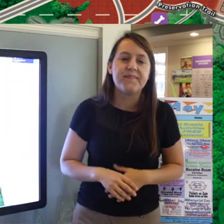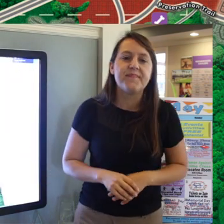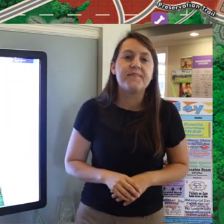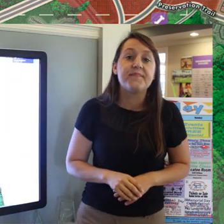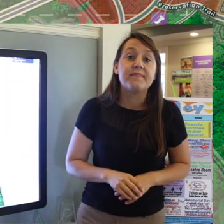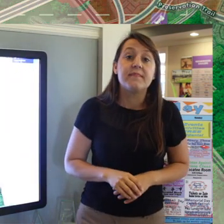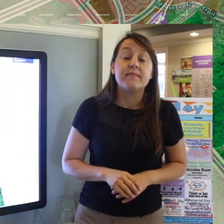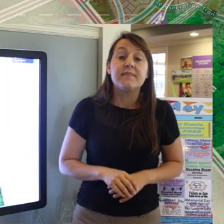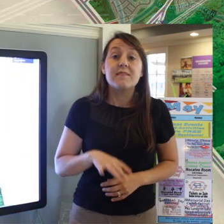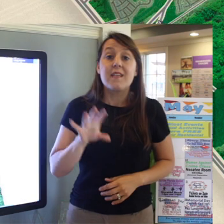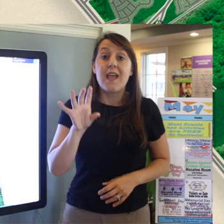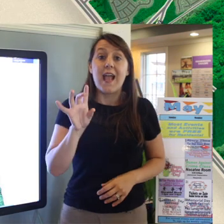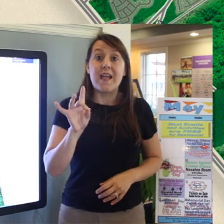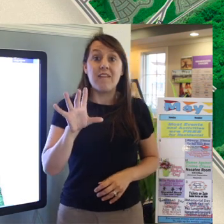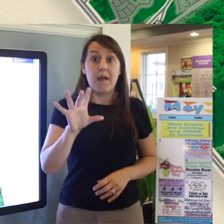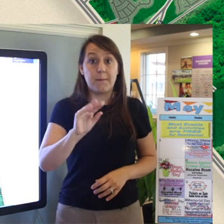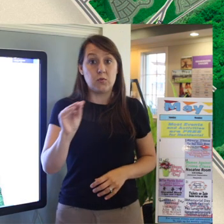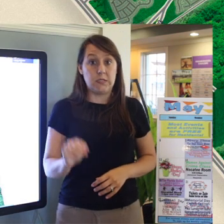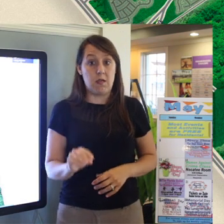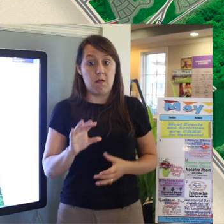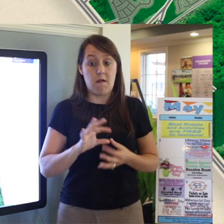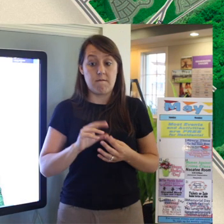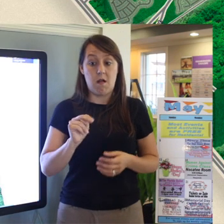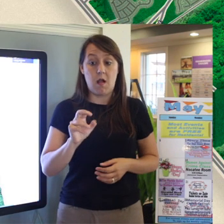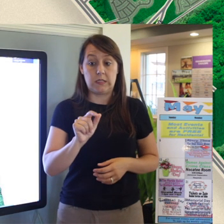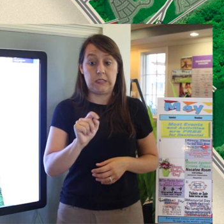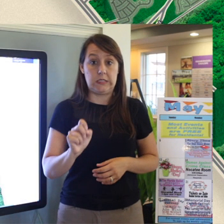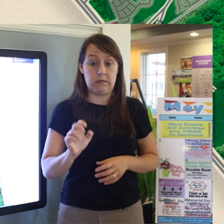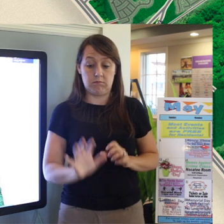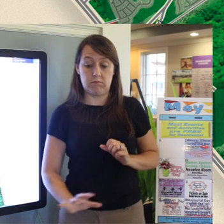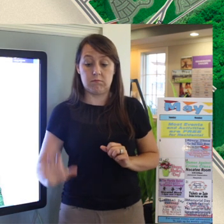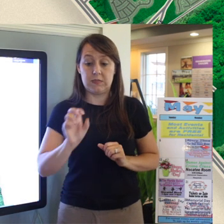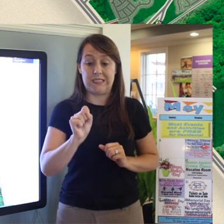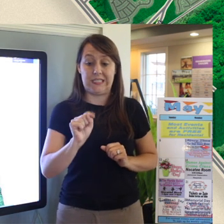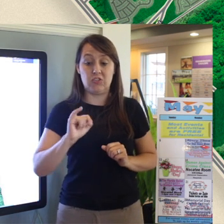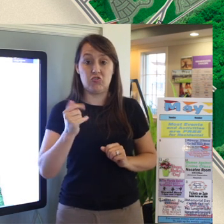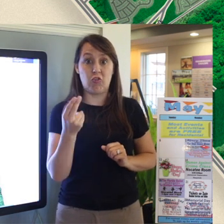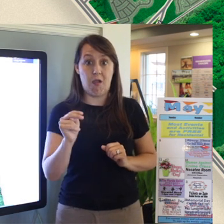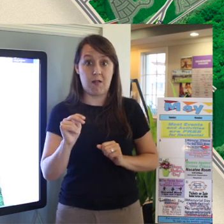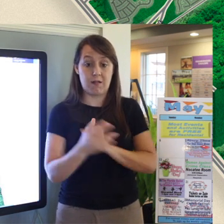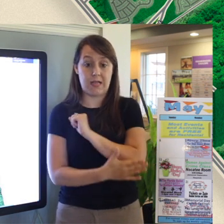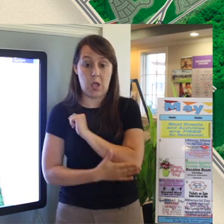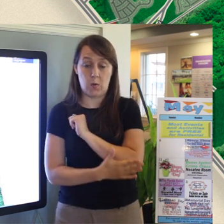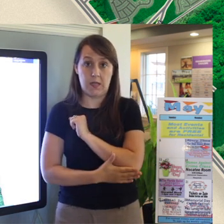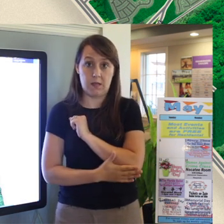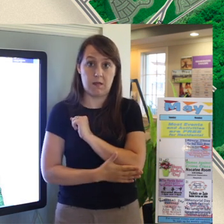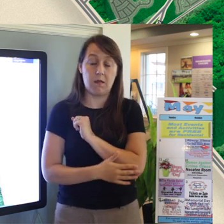Now 85% of Nocatee falls in St. Johns County The northwest corner falls in Duval County